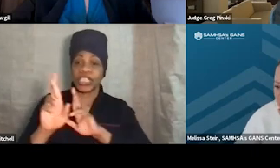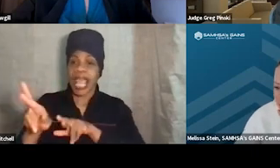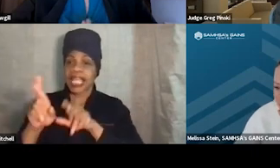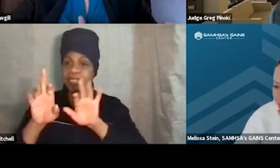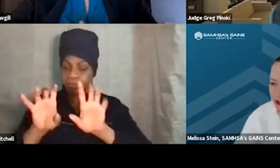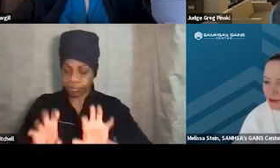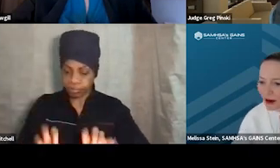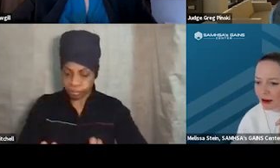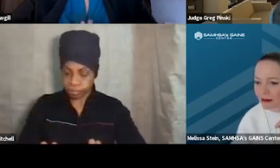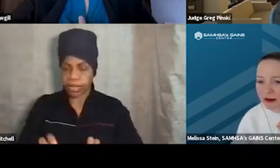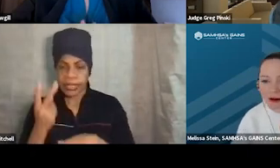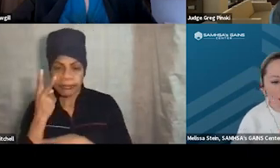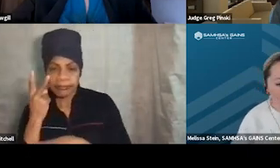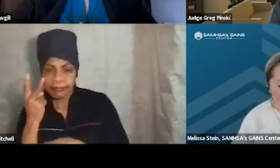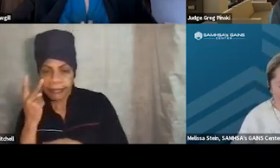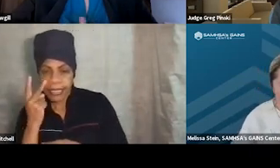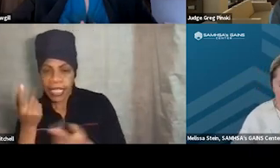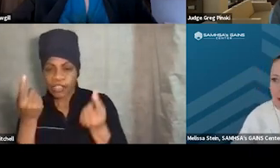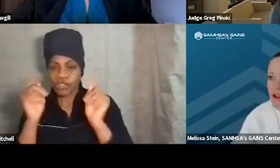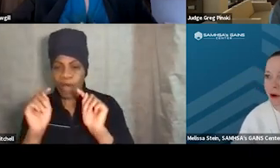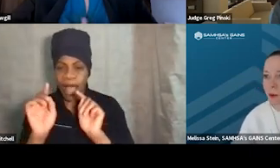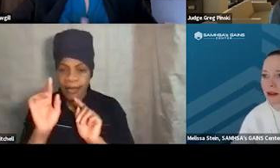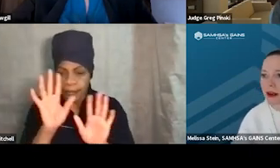I'm gonna try to find which one I wanna start with.